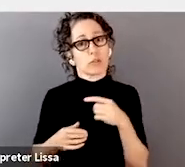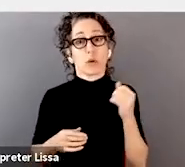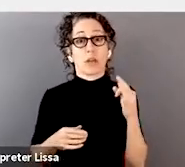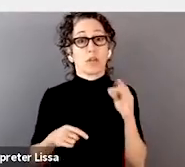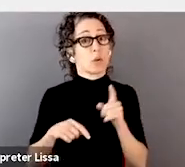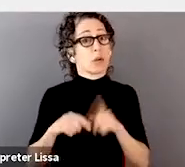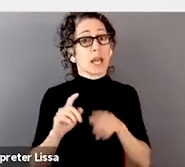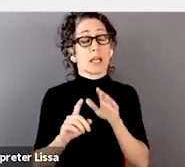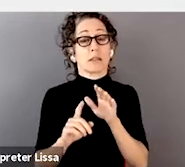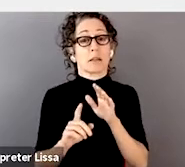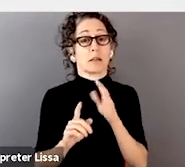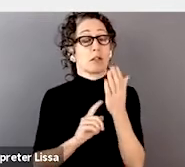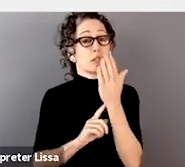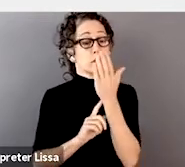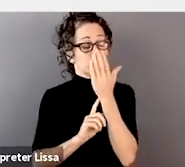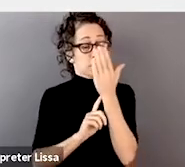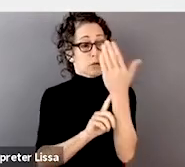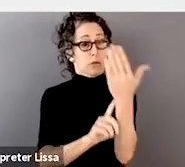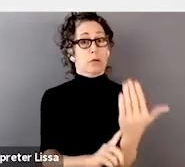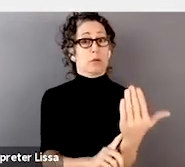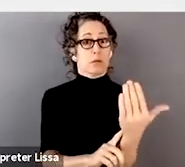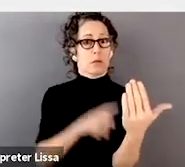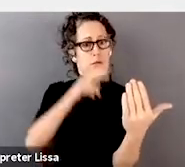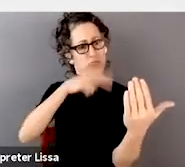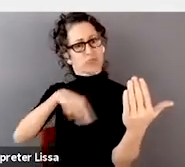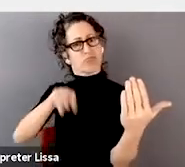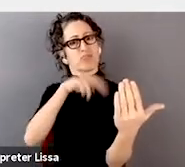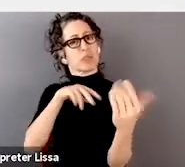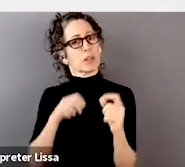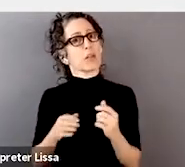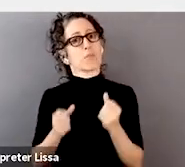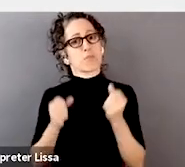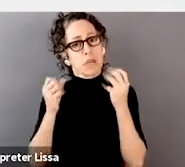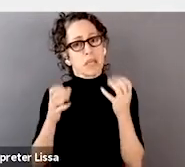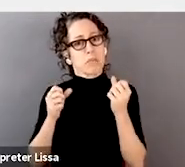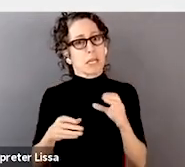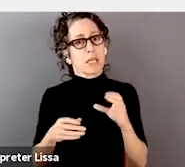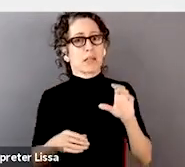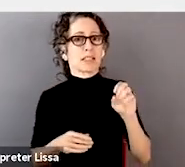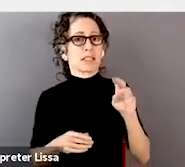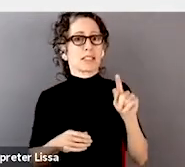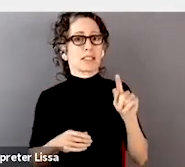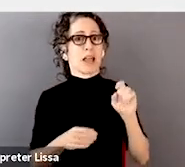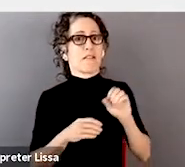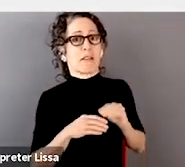there are inadvertent side effects that happen all the time. There's things that you don't expect,